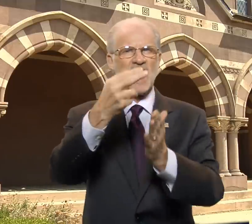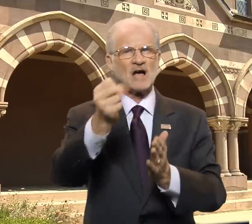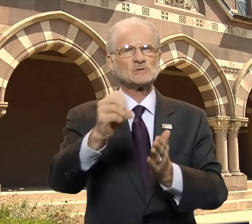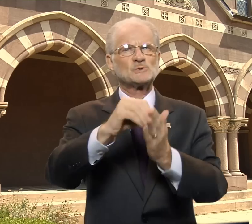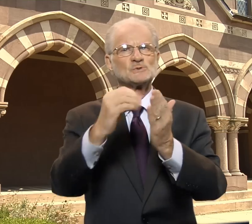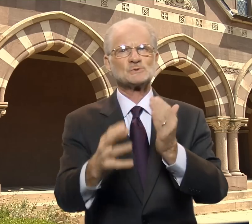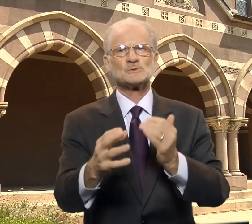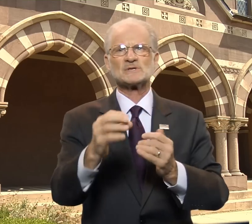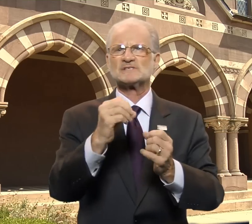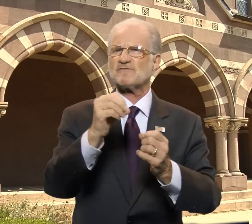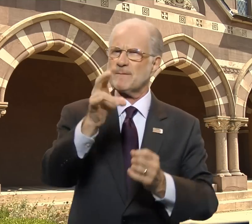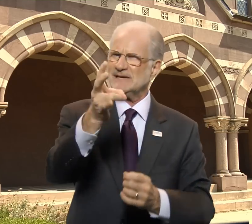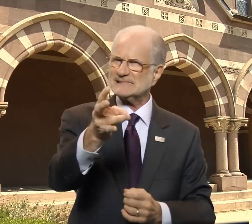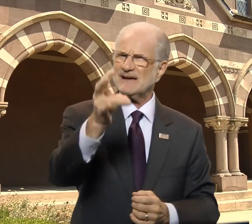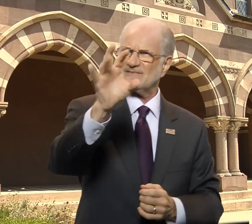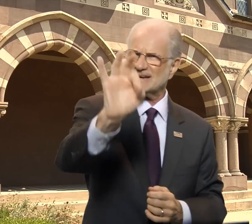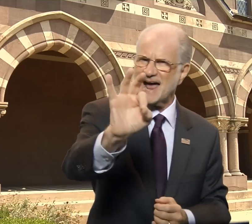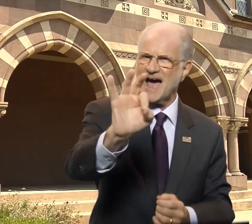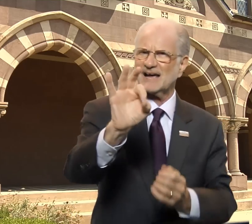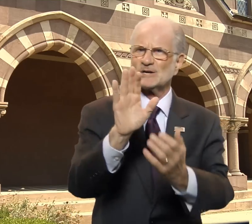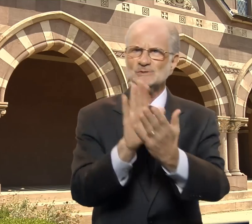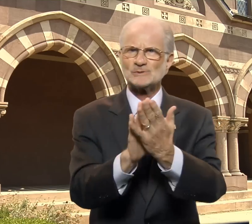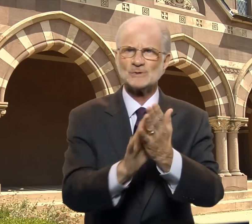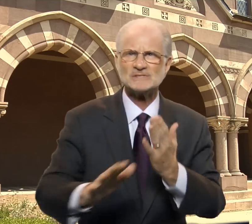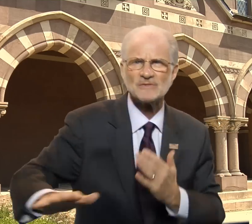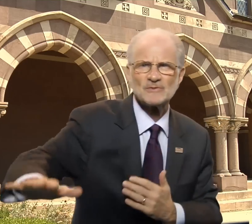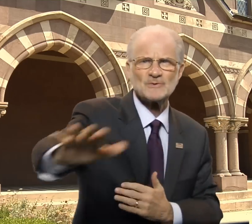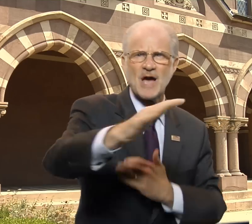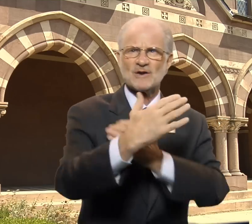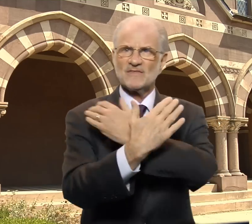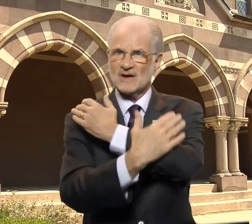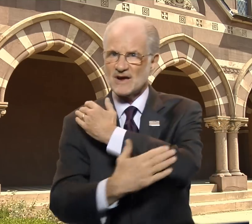from 79 schools throughout the country and Canada